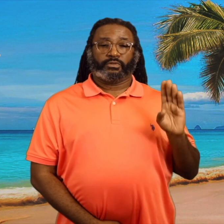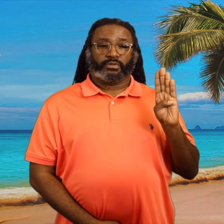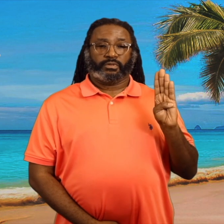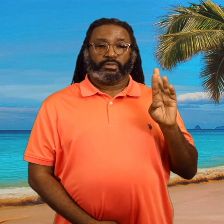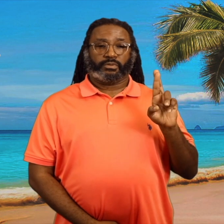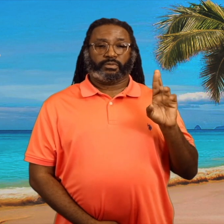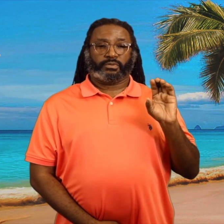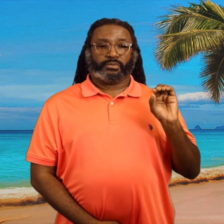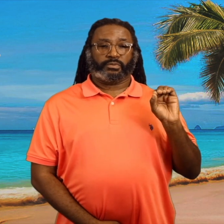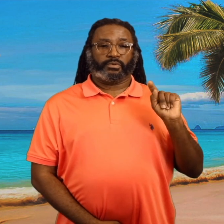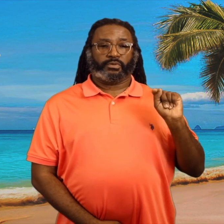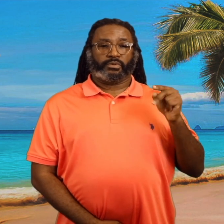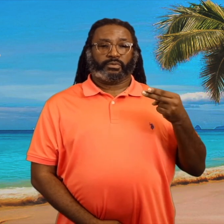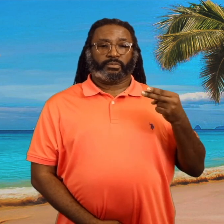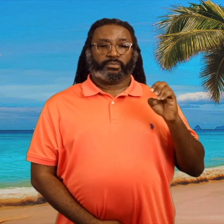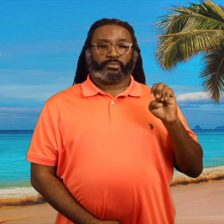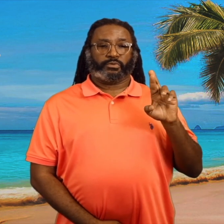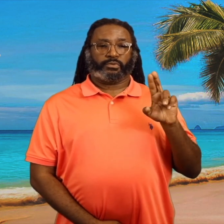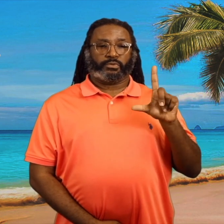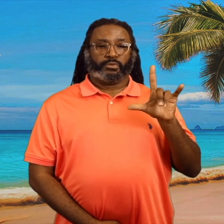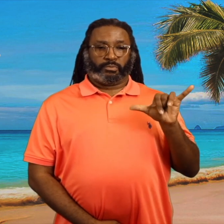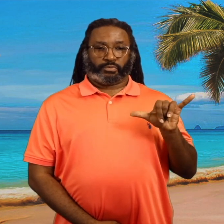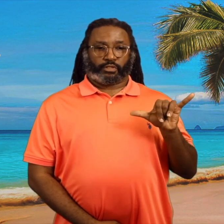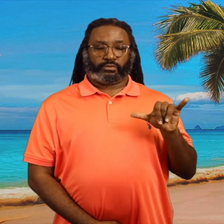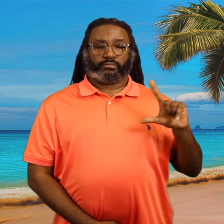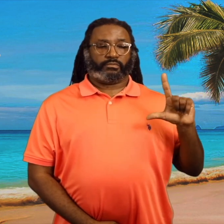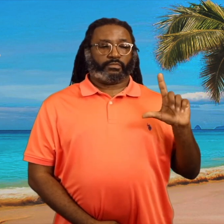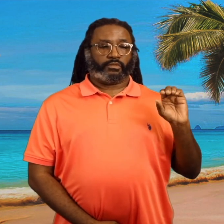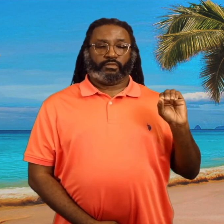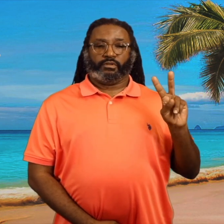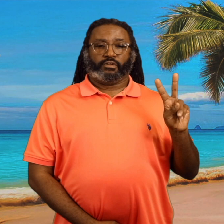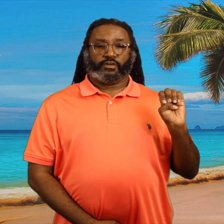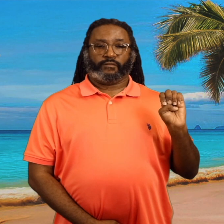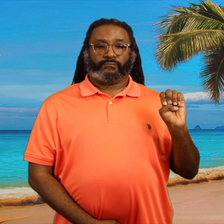Brotherly Love